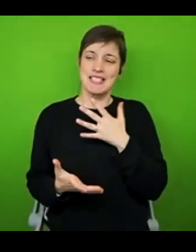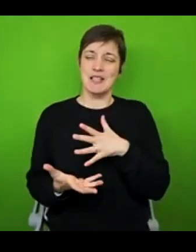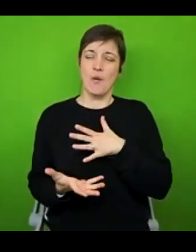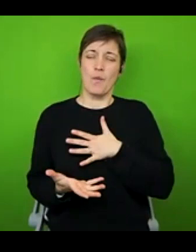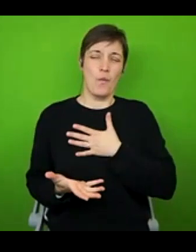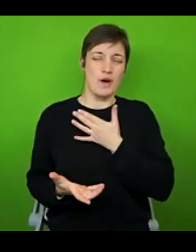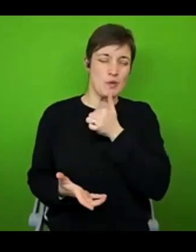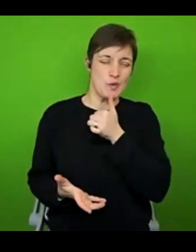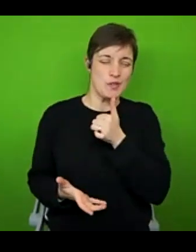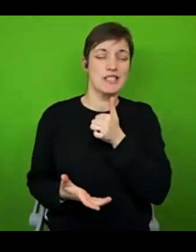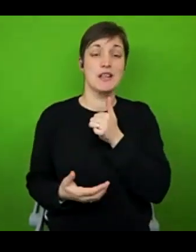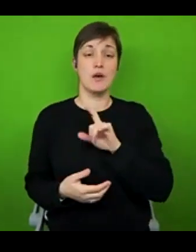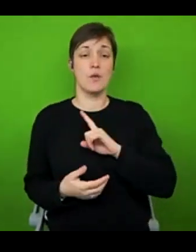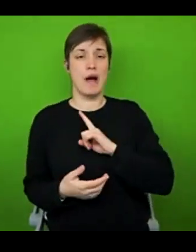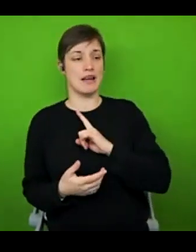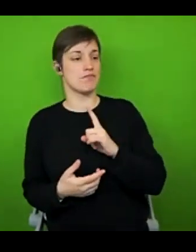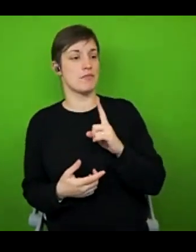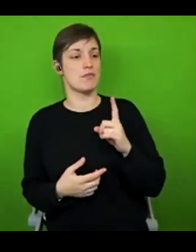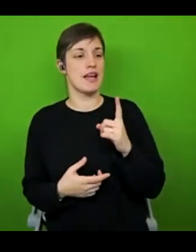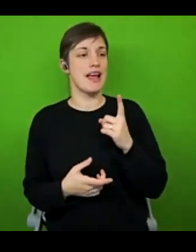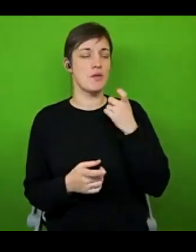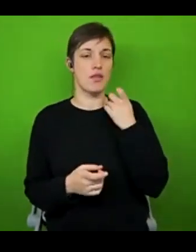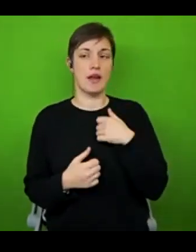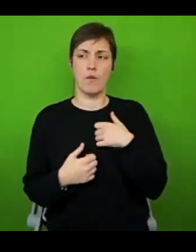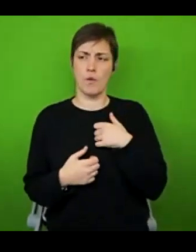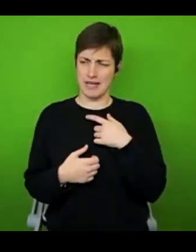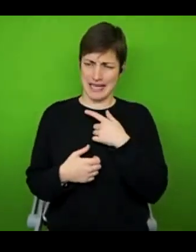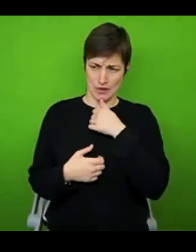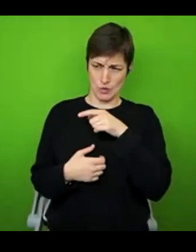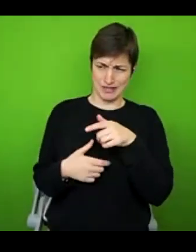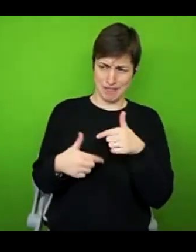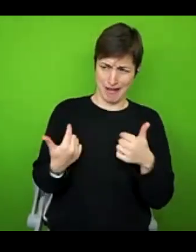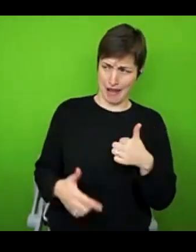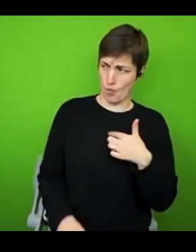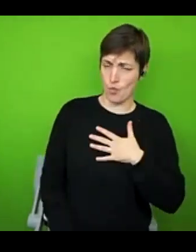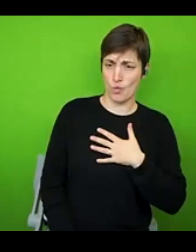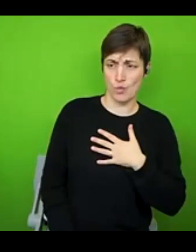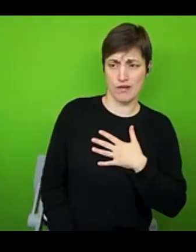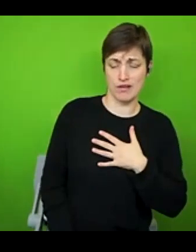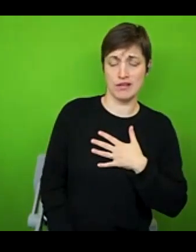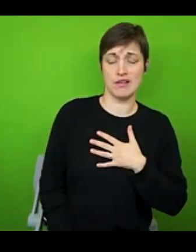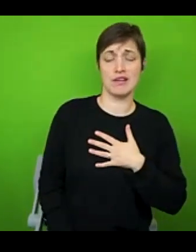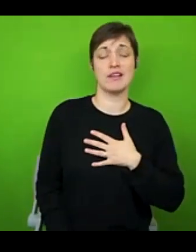know if they're, quote unquote, allowed to use them. So many people with these conditions feel as though they